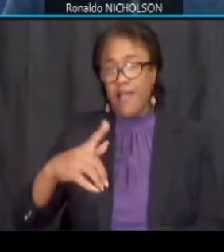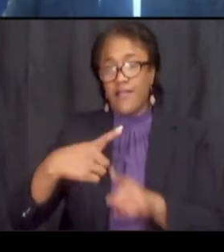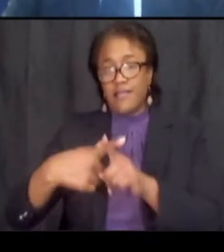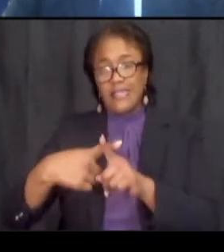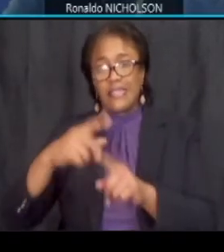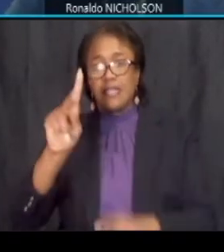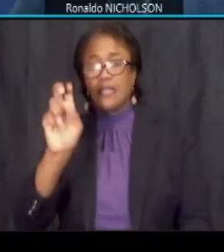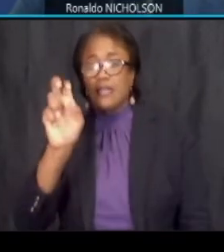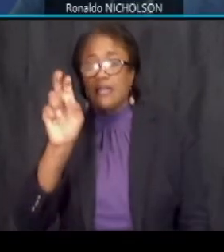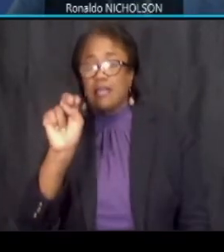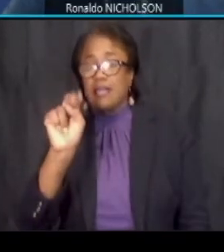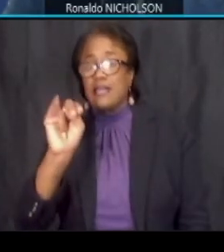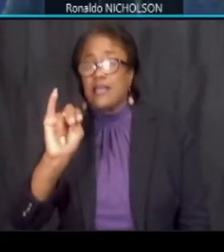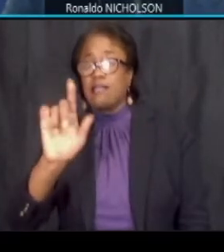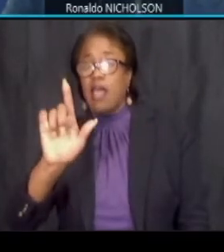these are during mon the morning rush